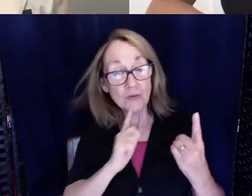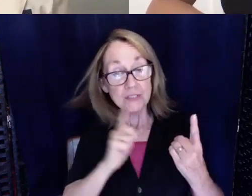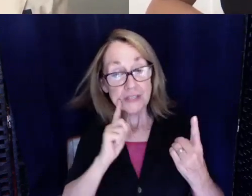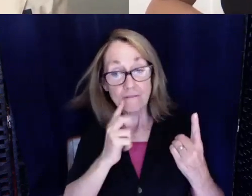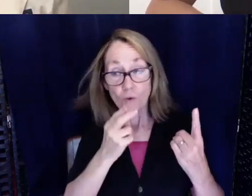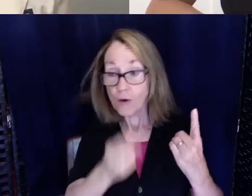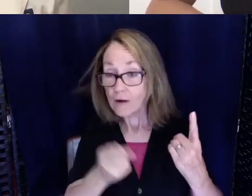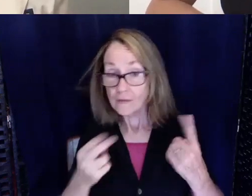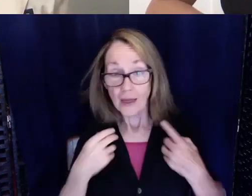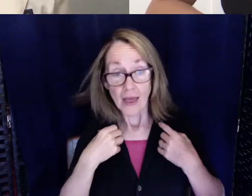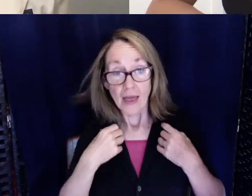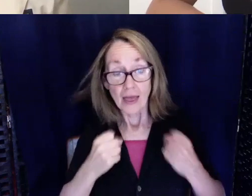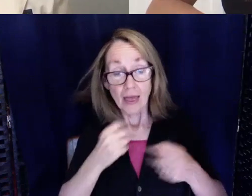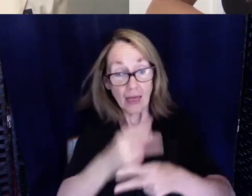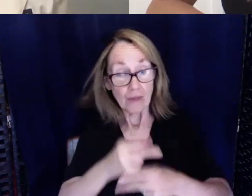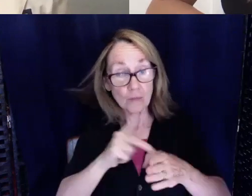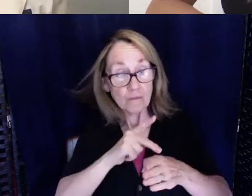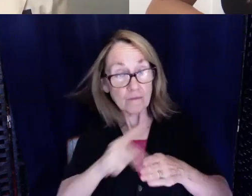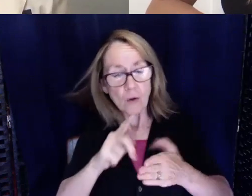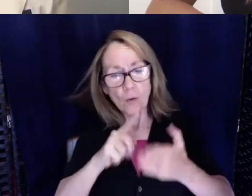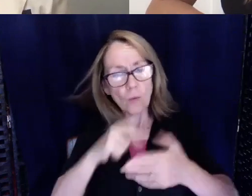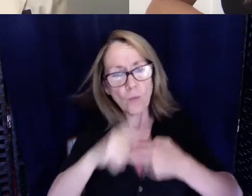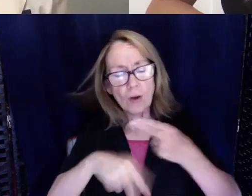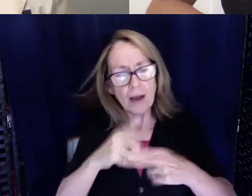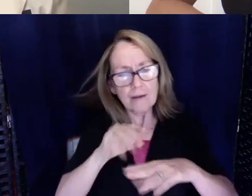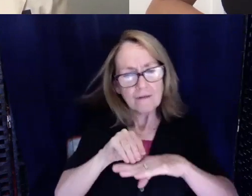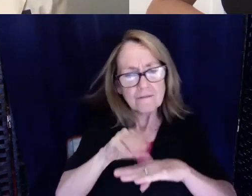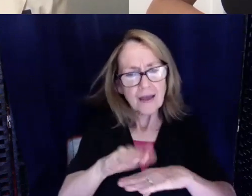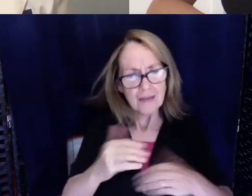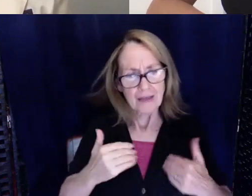healthcare professionals and what kind of impact that had on you?